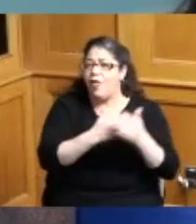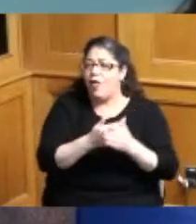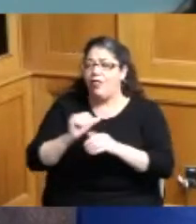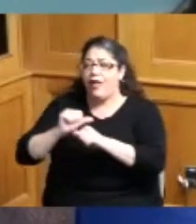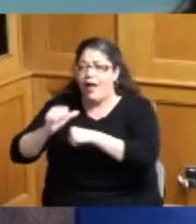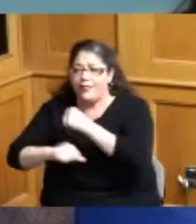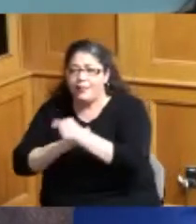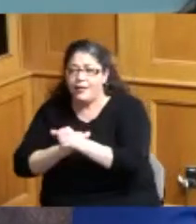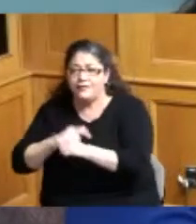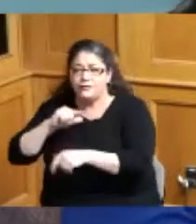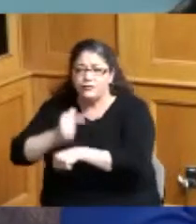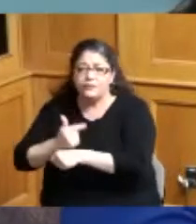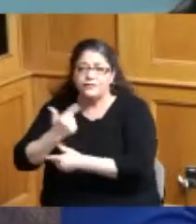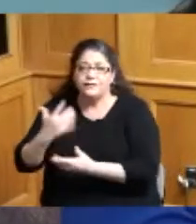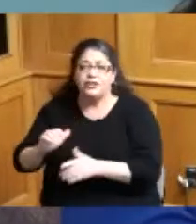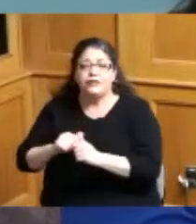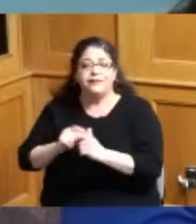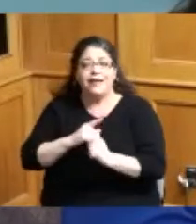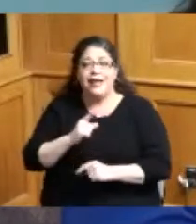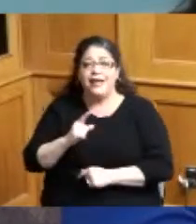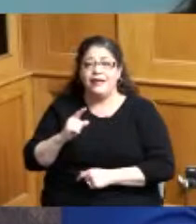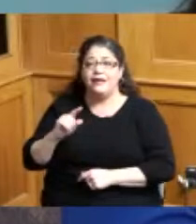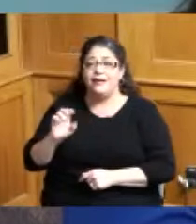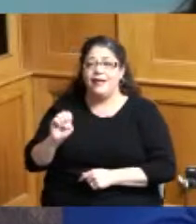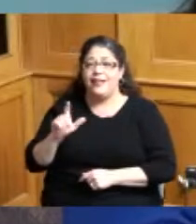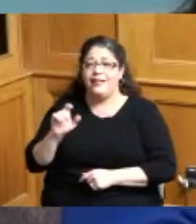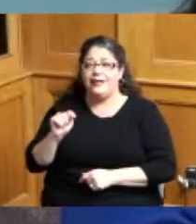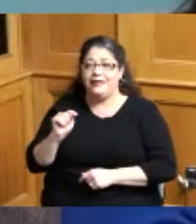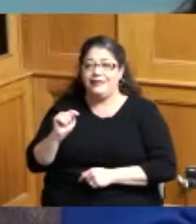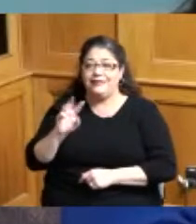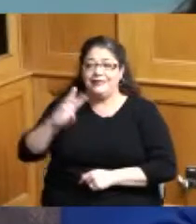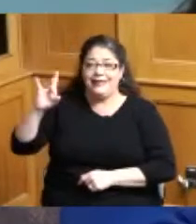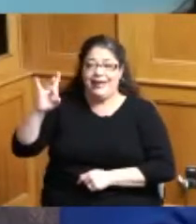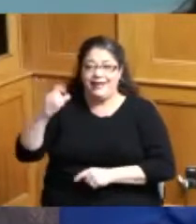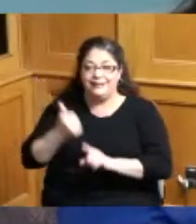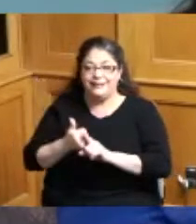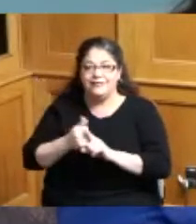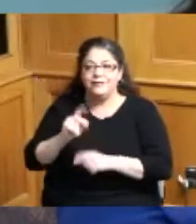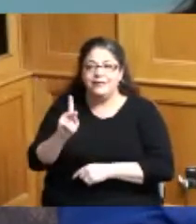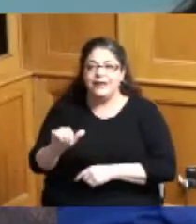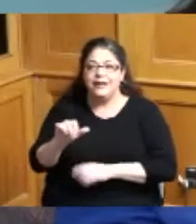Brendan Elliott who's here he's six foot eight in the back with the Kentucky State played on the